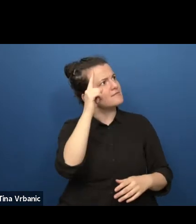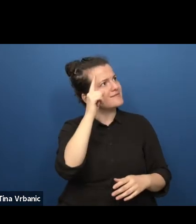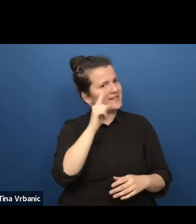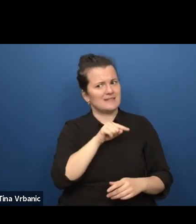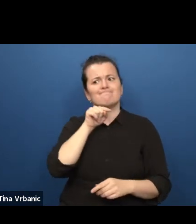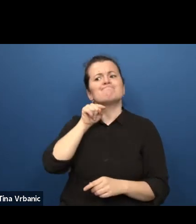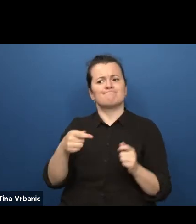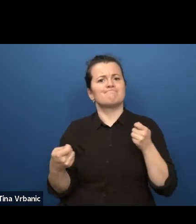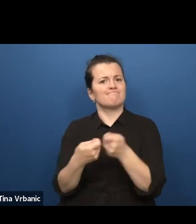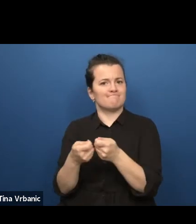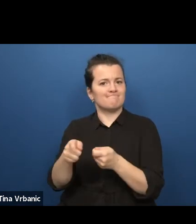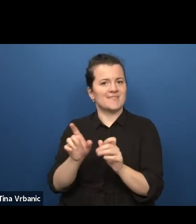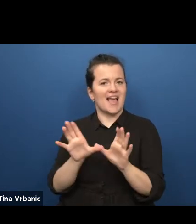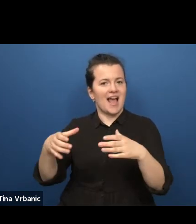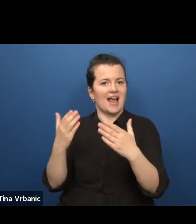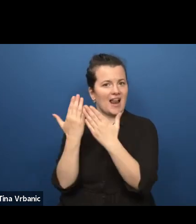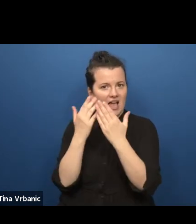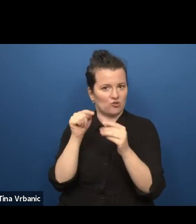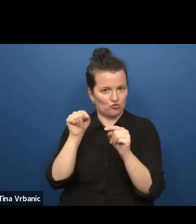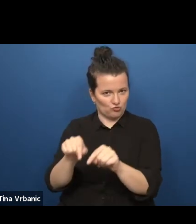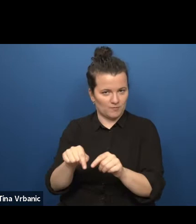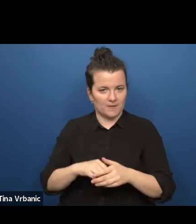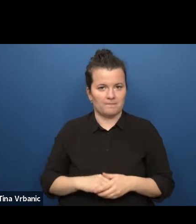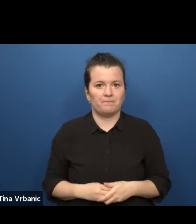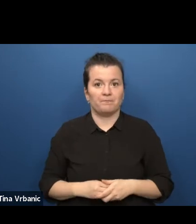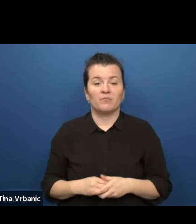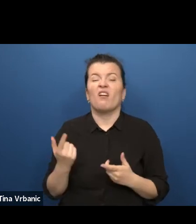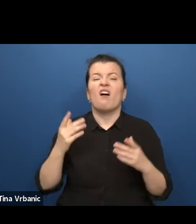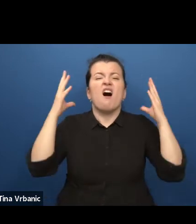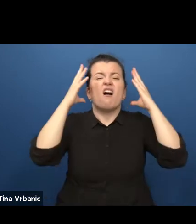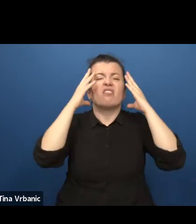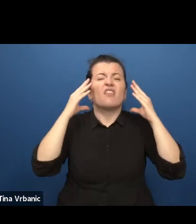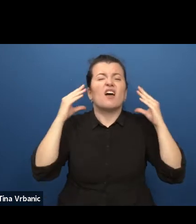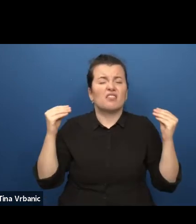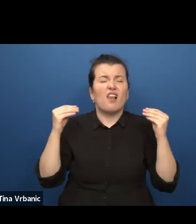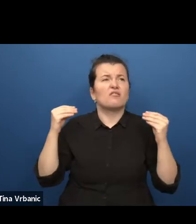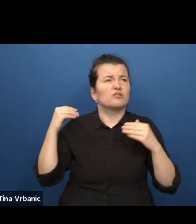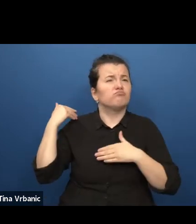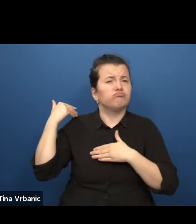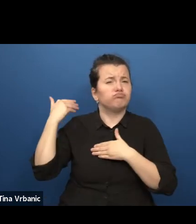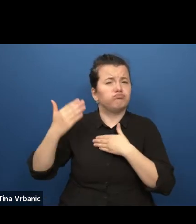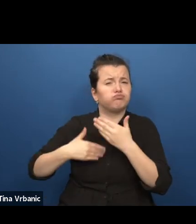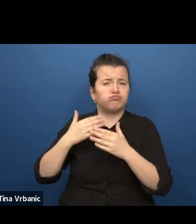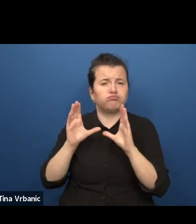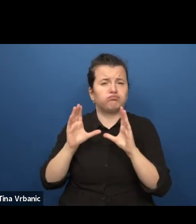In the Netherlands, was already quite a long tradition of performing in classrooms,